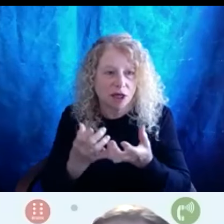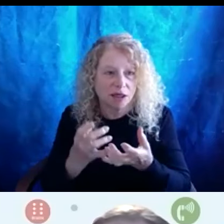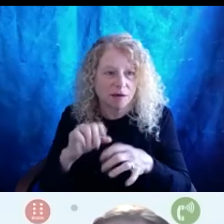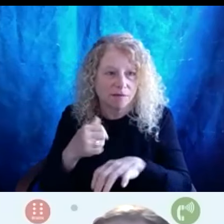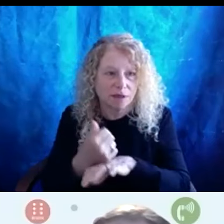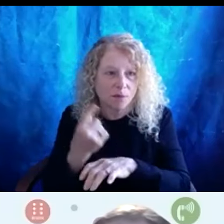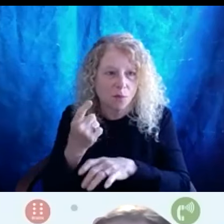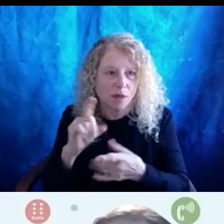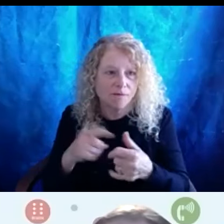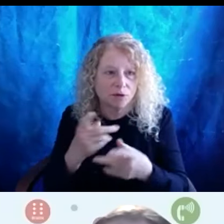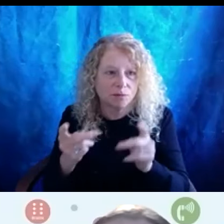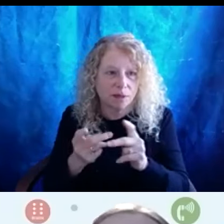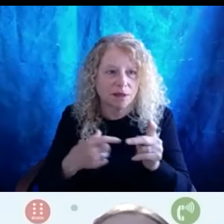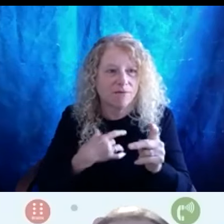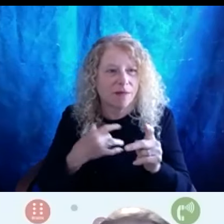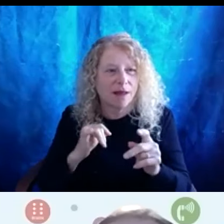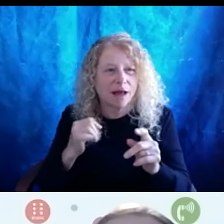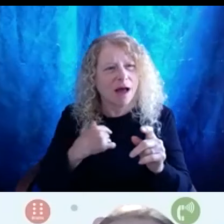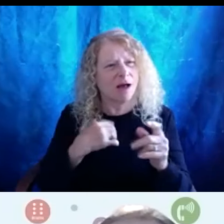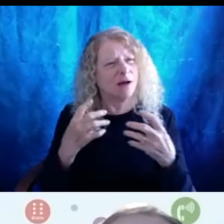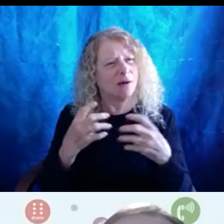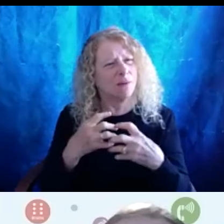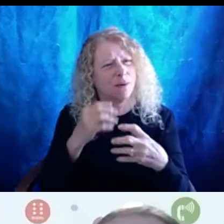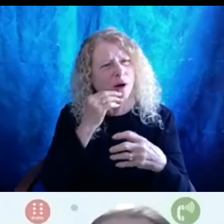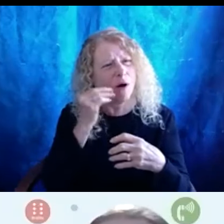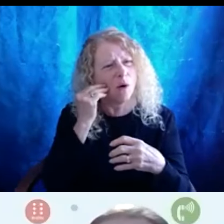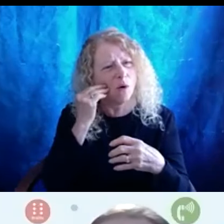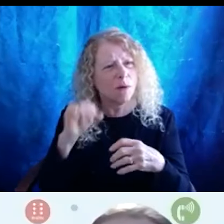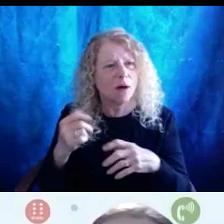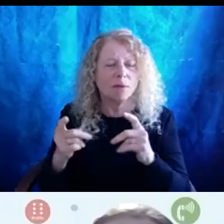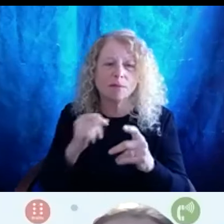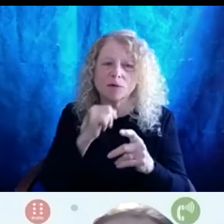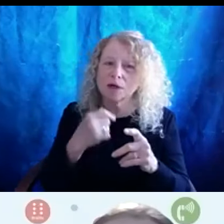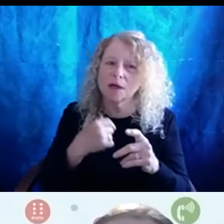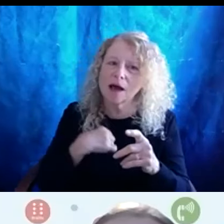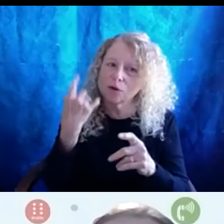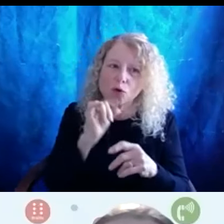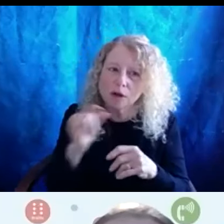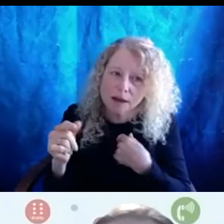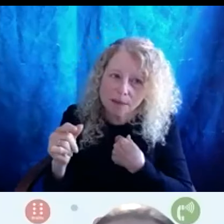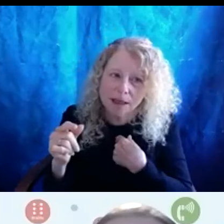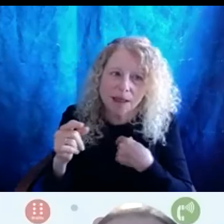at home with other people who had. Who didn't have to look like me but had